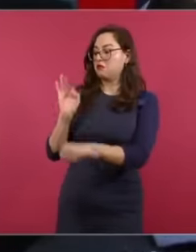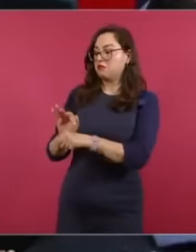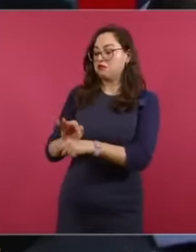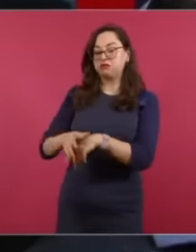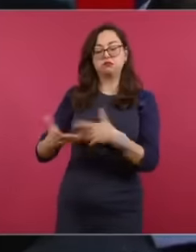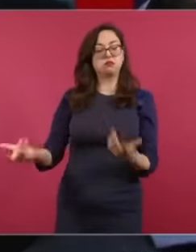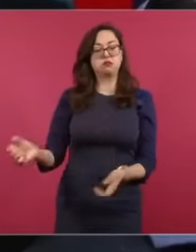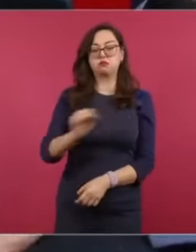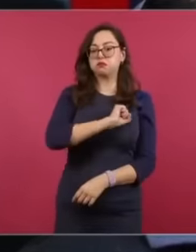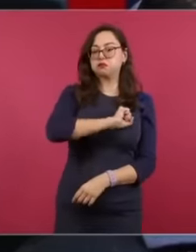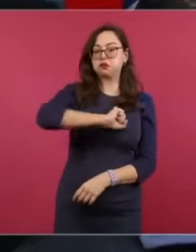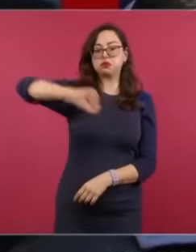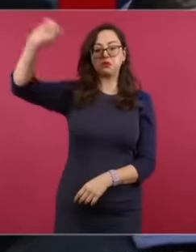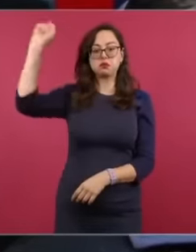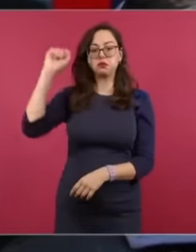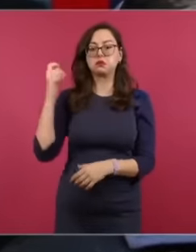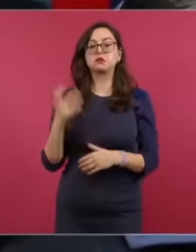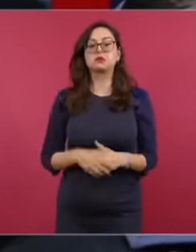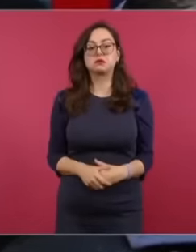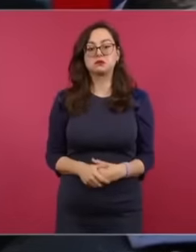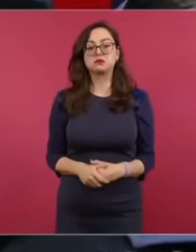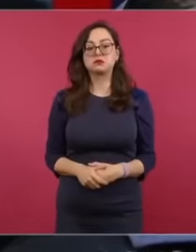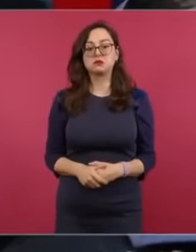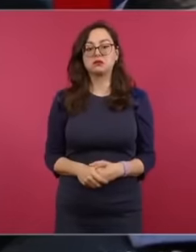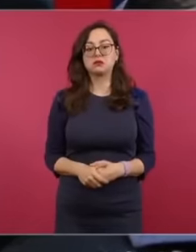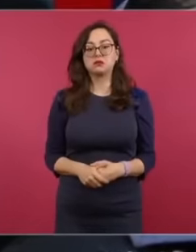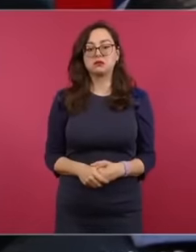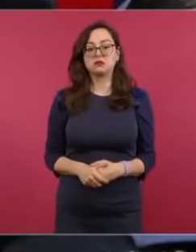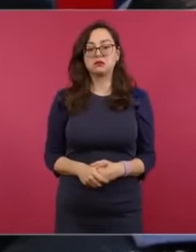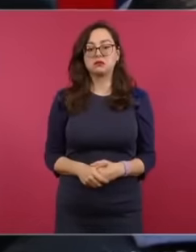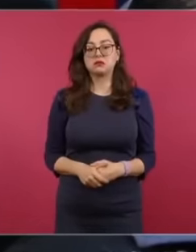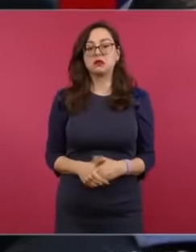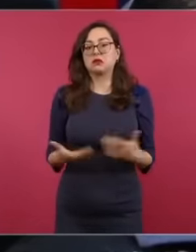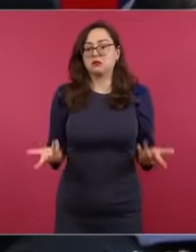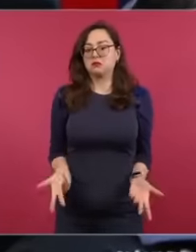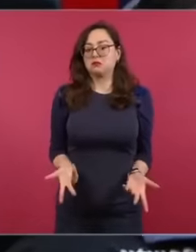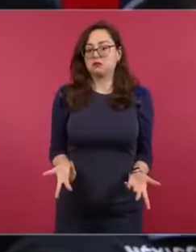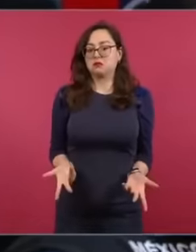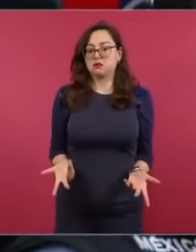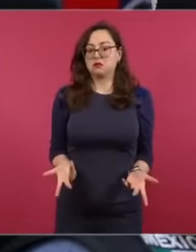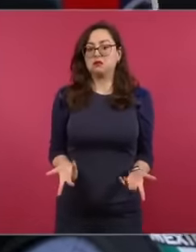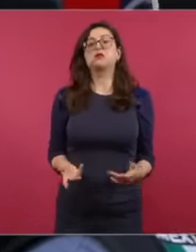historical records in Mexico, what exactly is being asked for, but you know